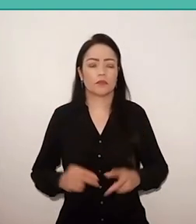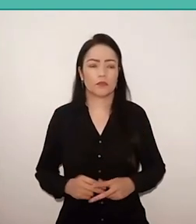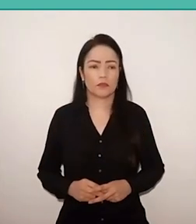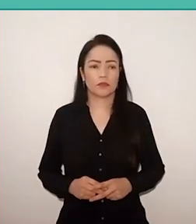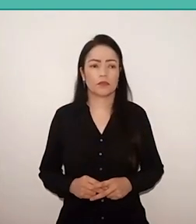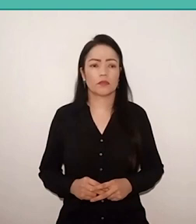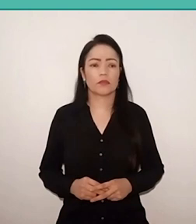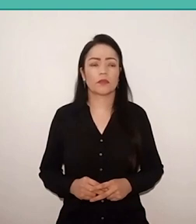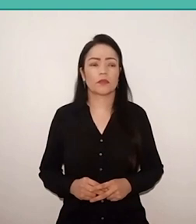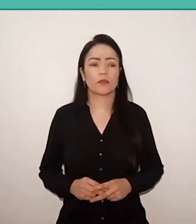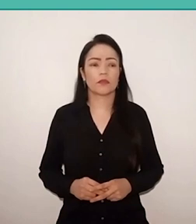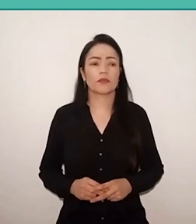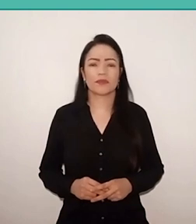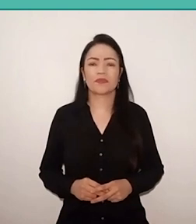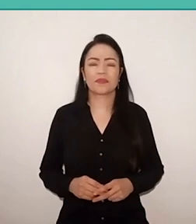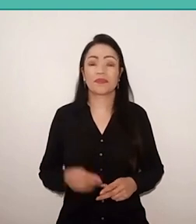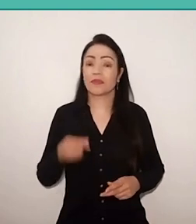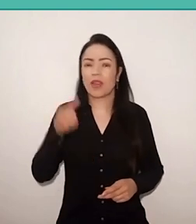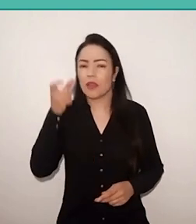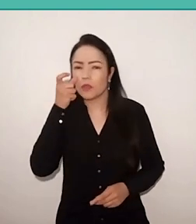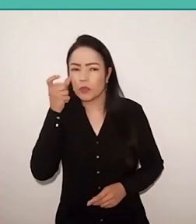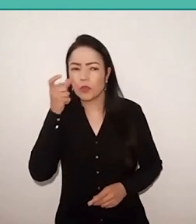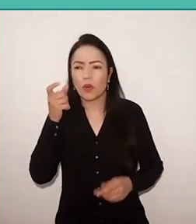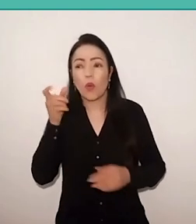who watches and that which is assisted.